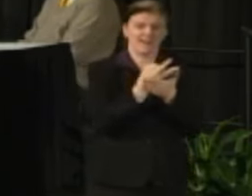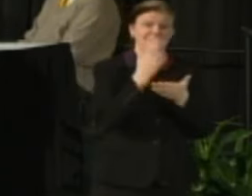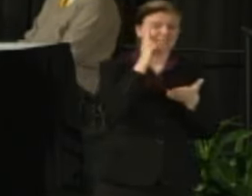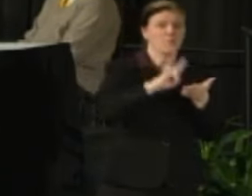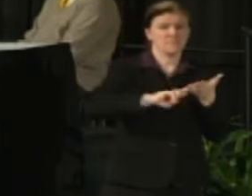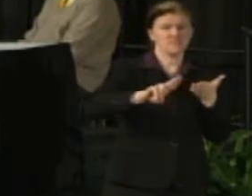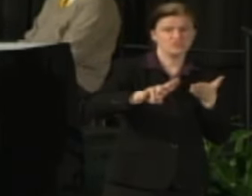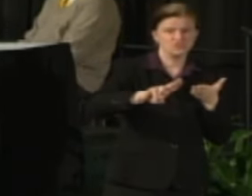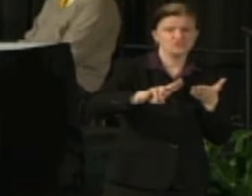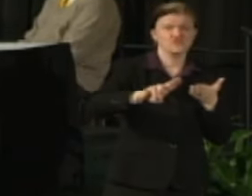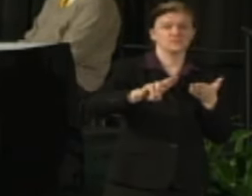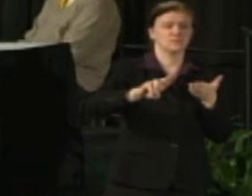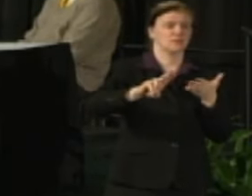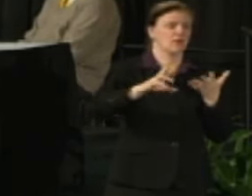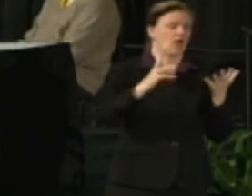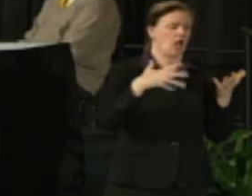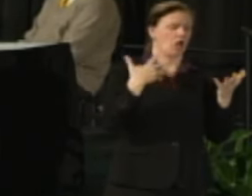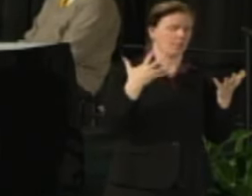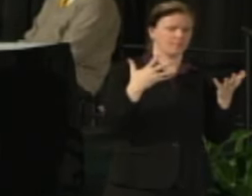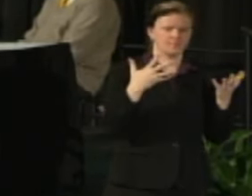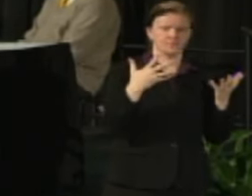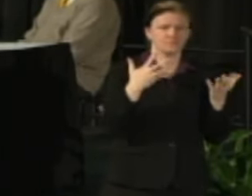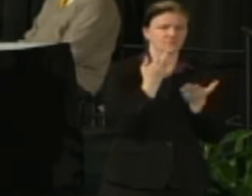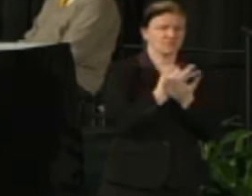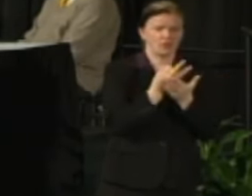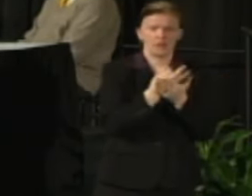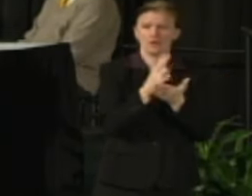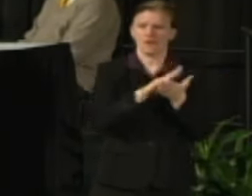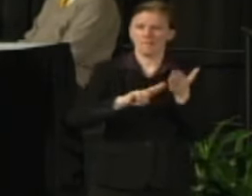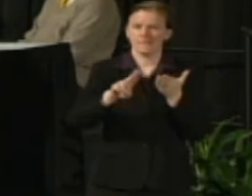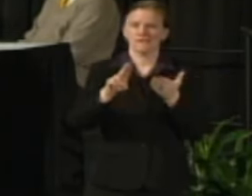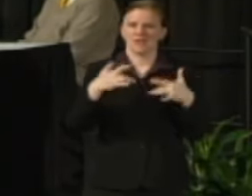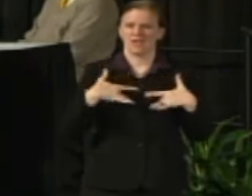Finance and Administrative Affairs, the staff there again to be able